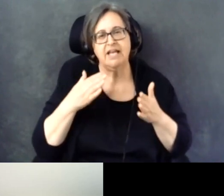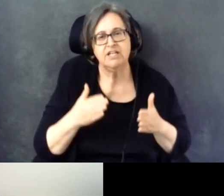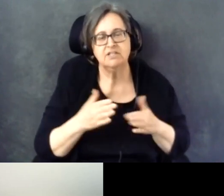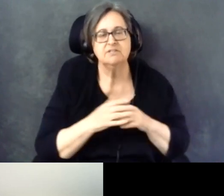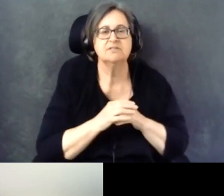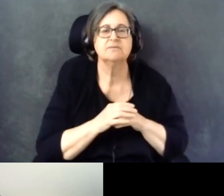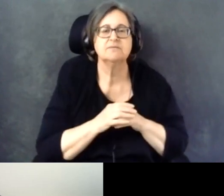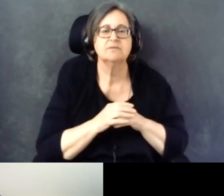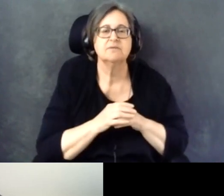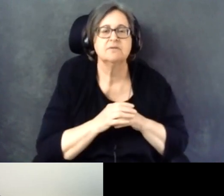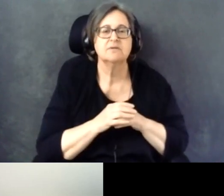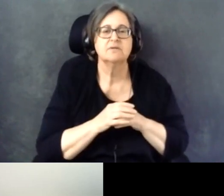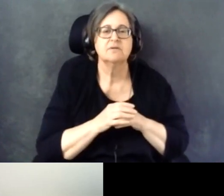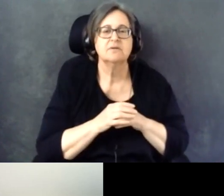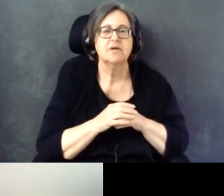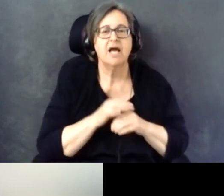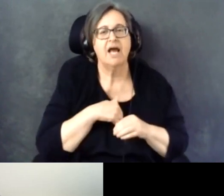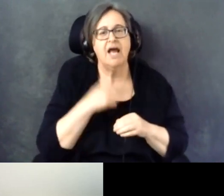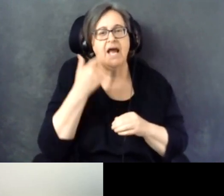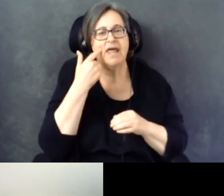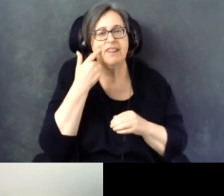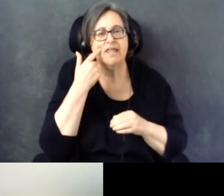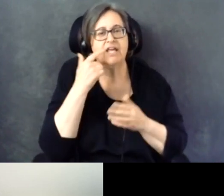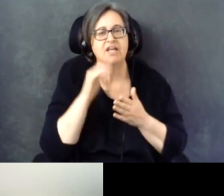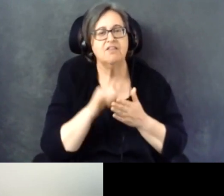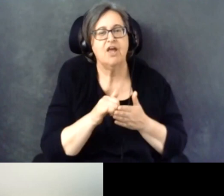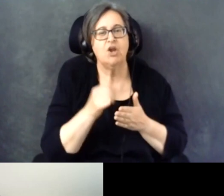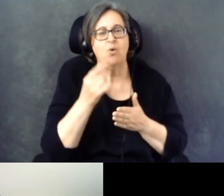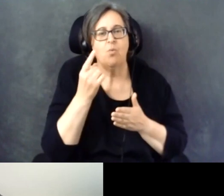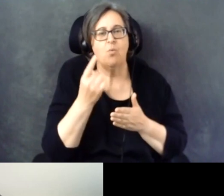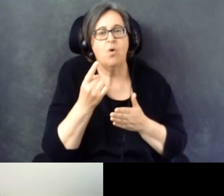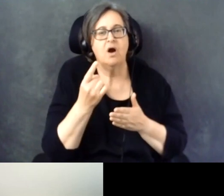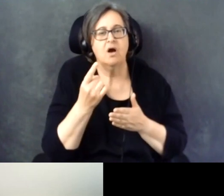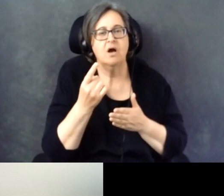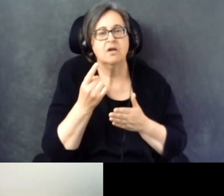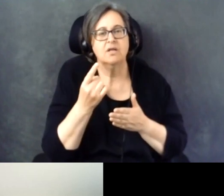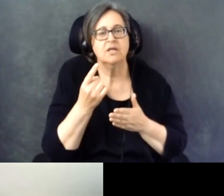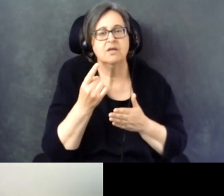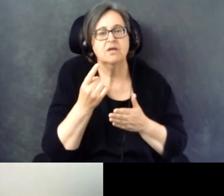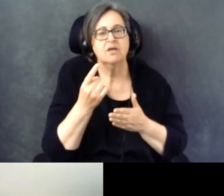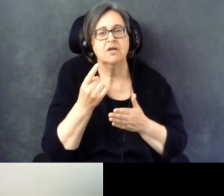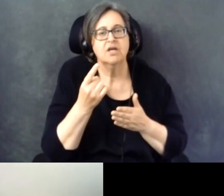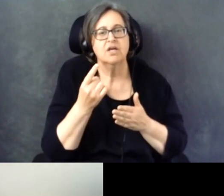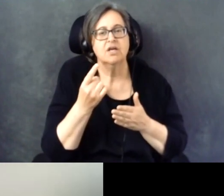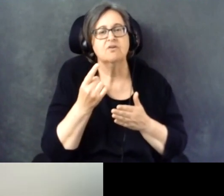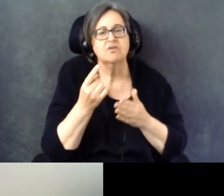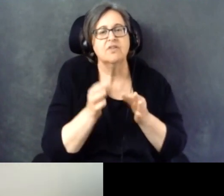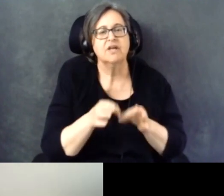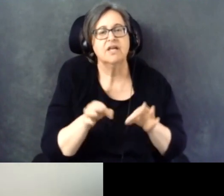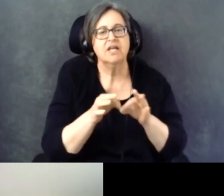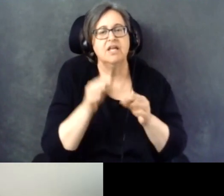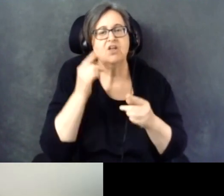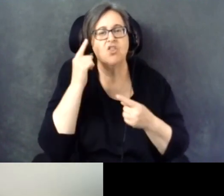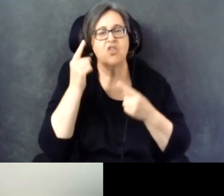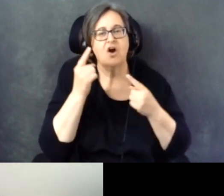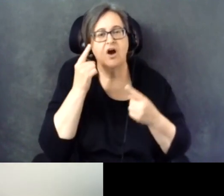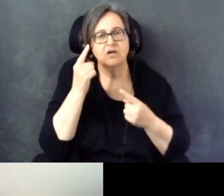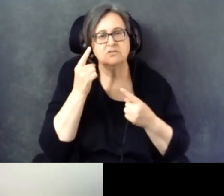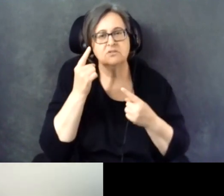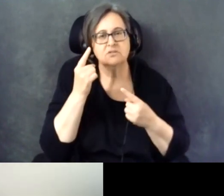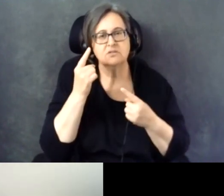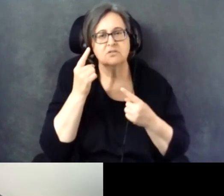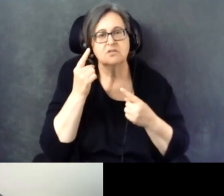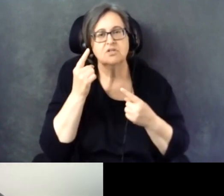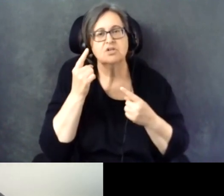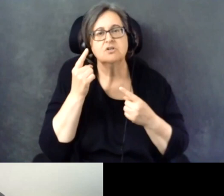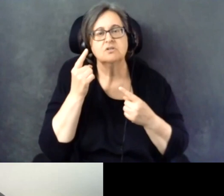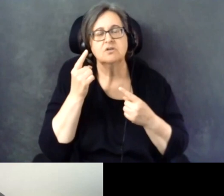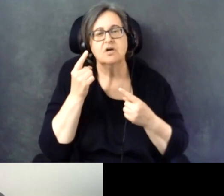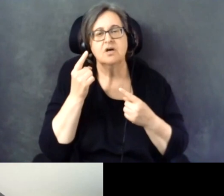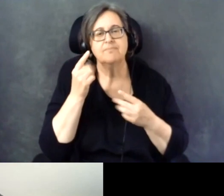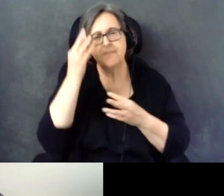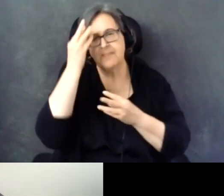And I think one of the key thoughts that I'm having kind of reflecting on the data is particularly